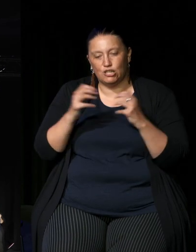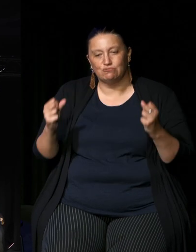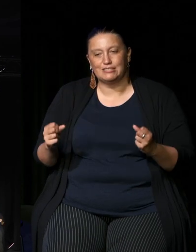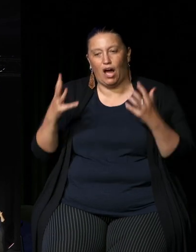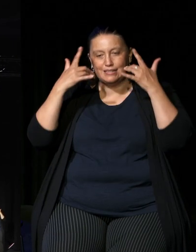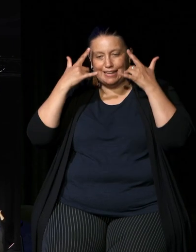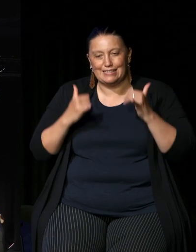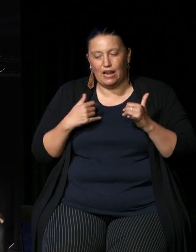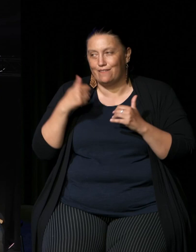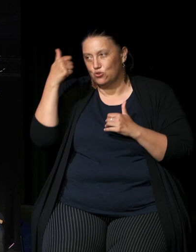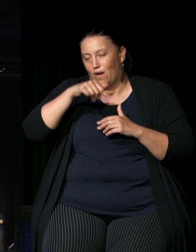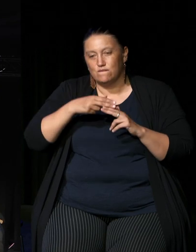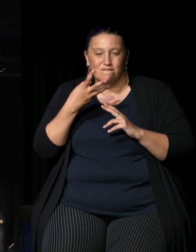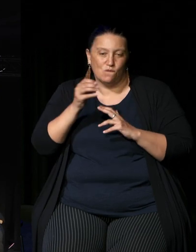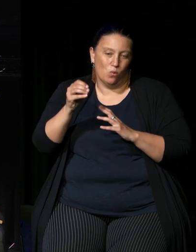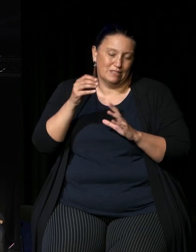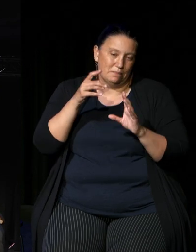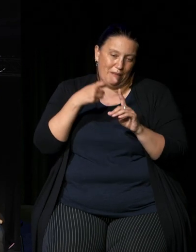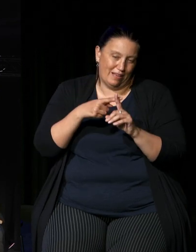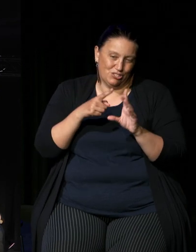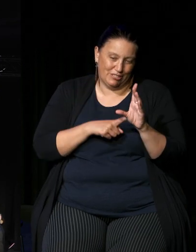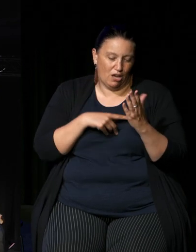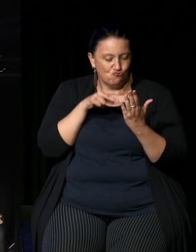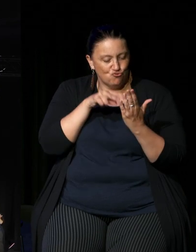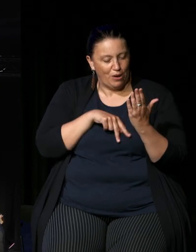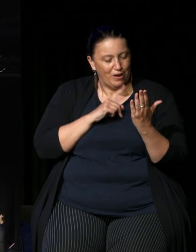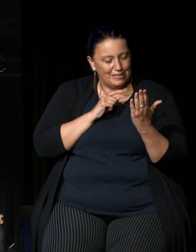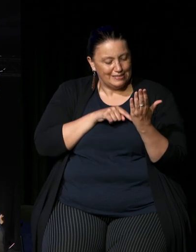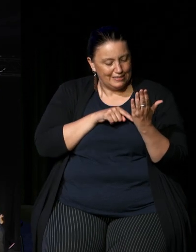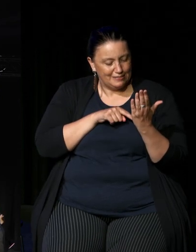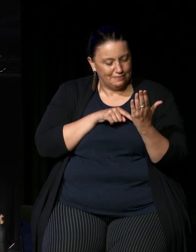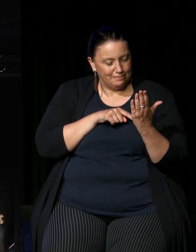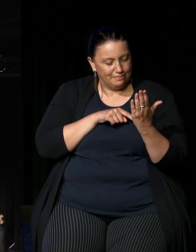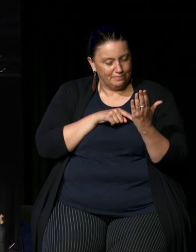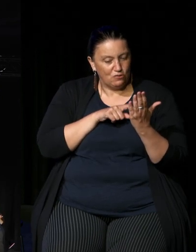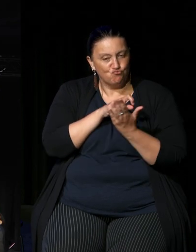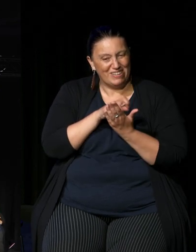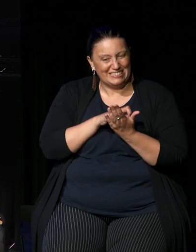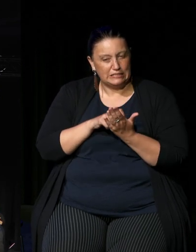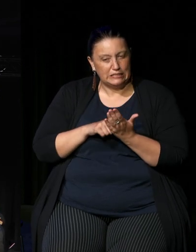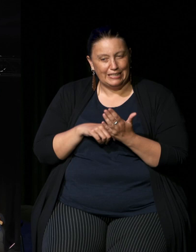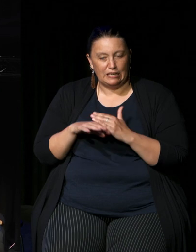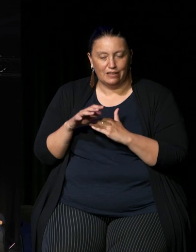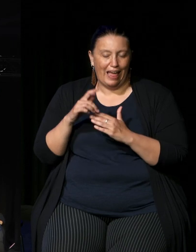I've known him for 40 odd years I read what he what he sent me was written in um legal terms